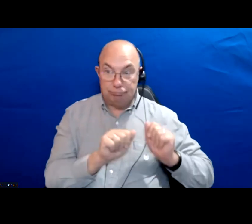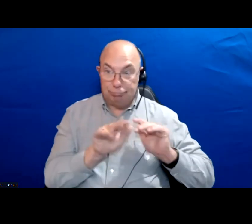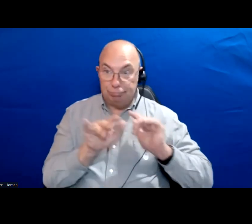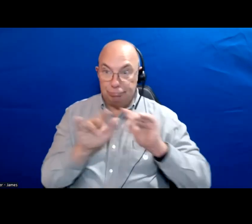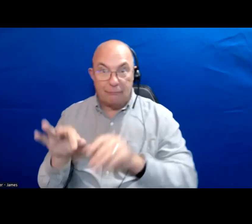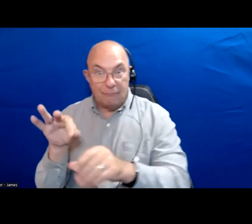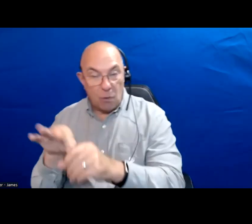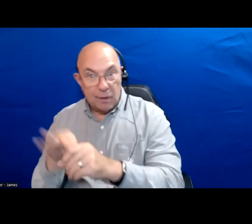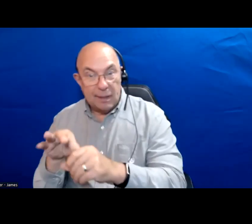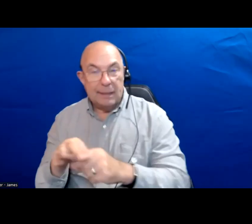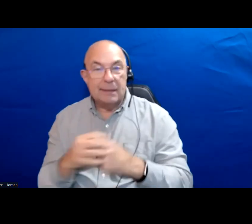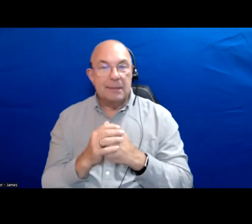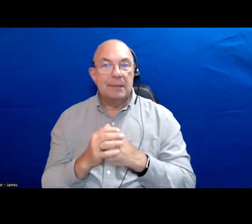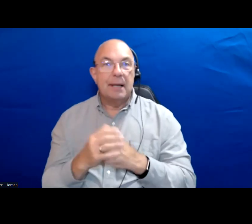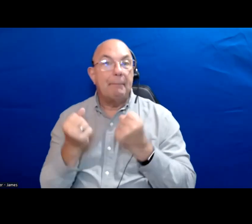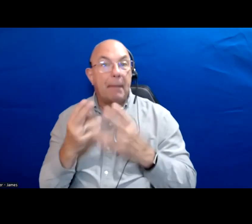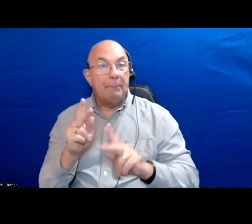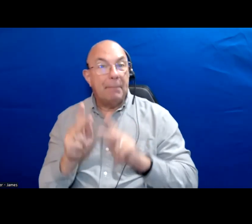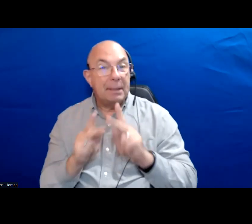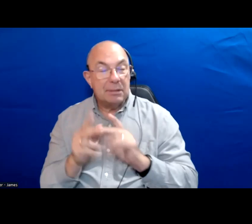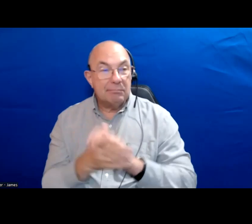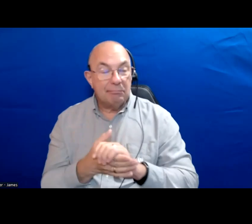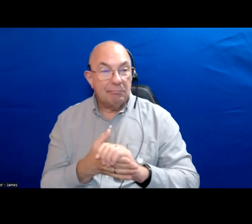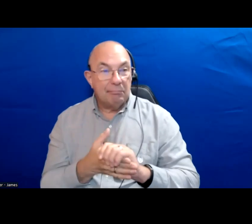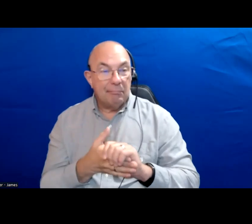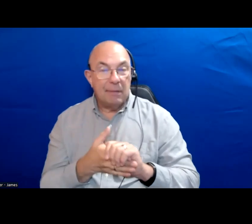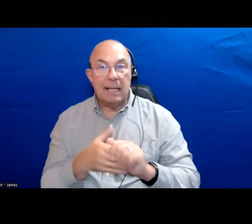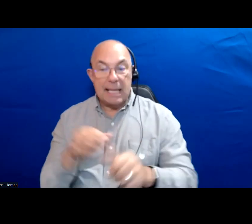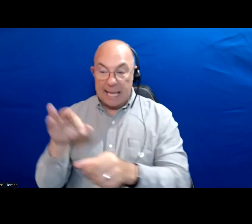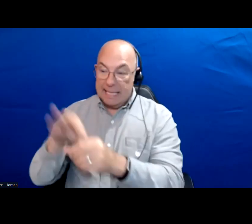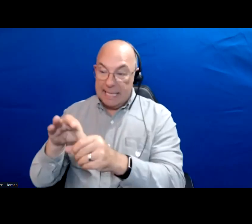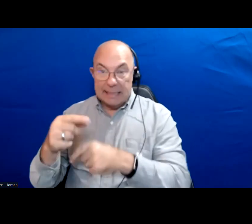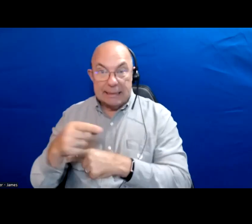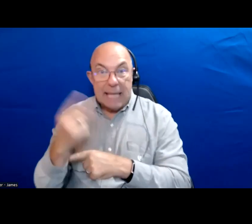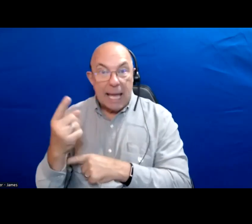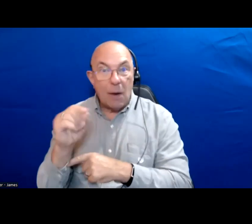election is I think for a lot of people the election day or the days of voting leading